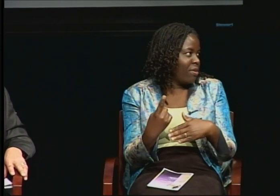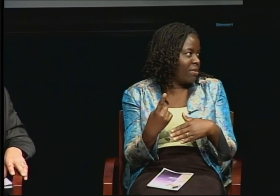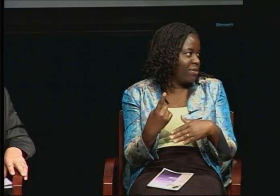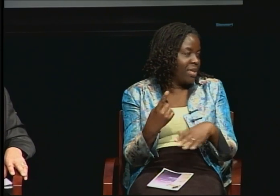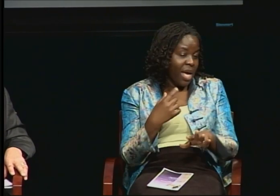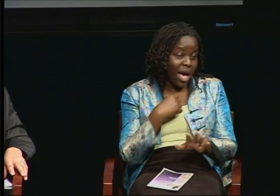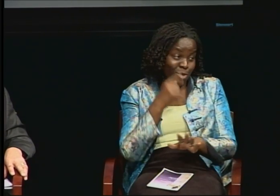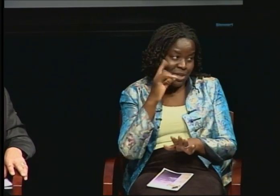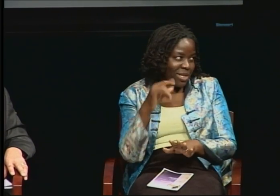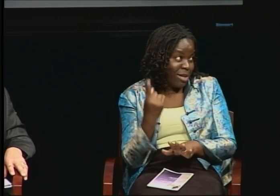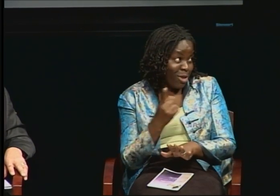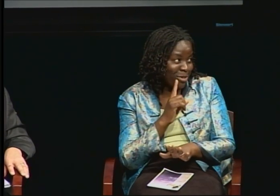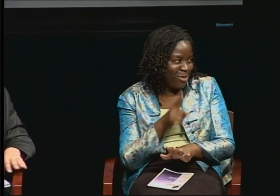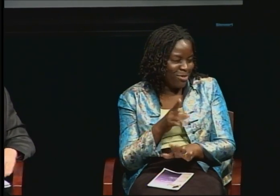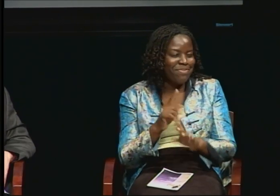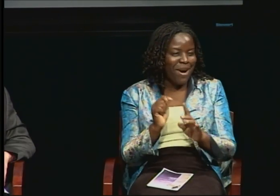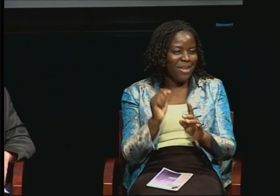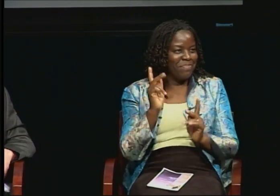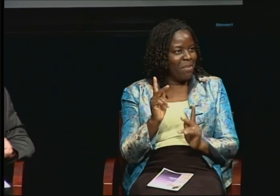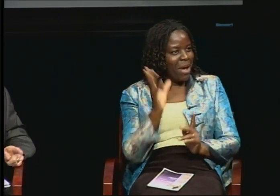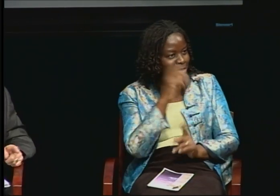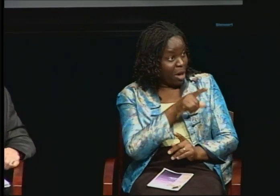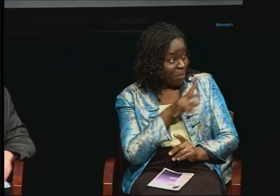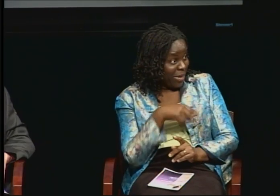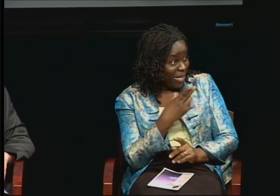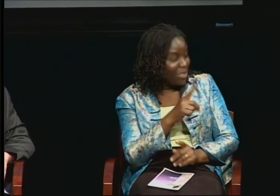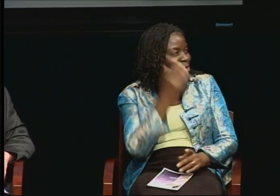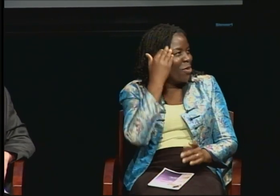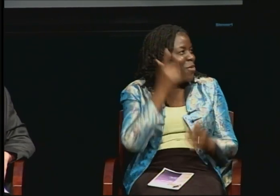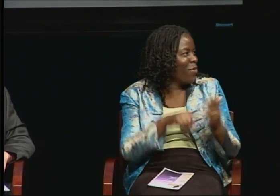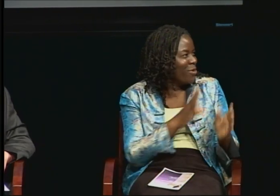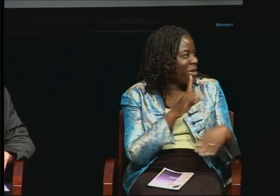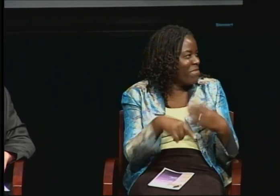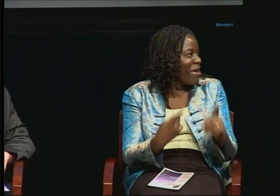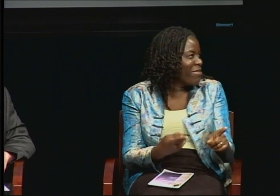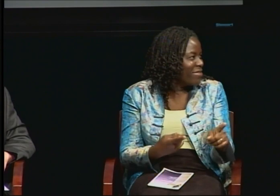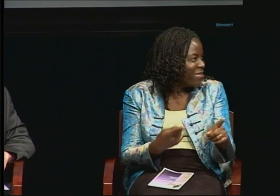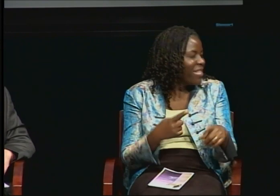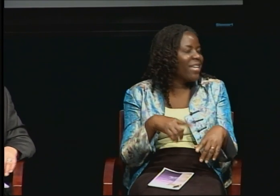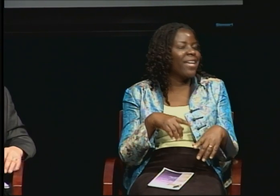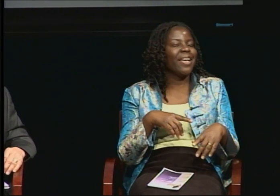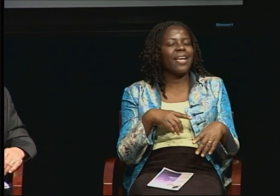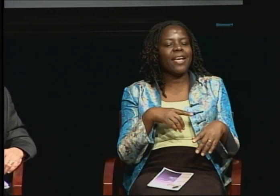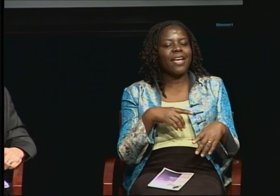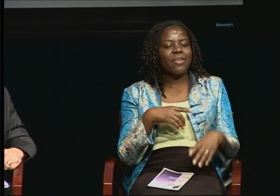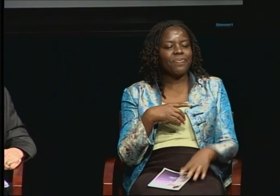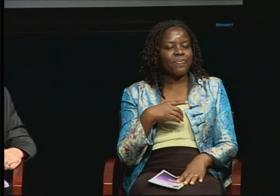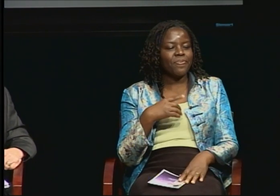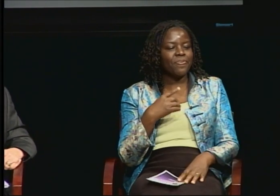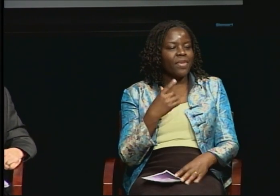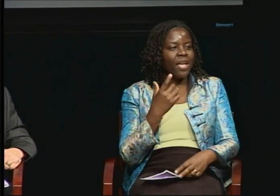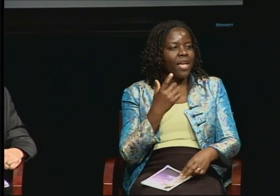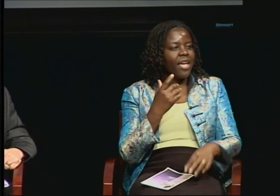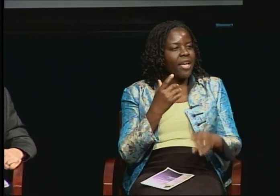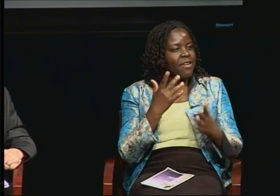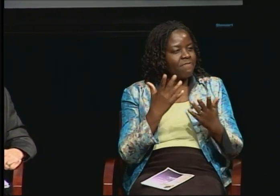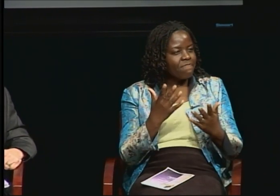But people assume such. You know, you have a college education.